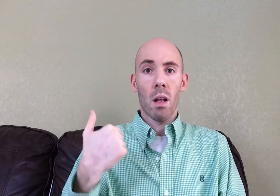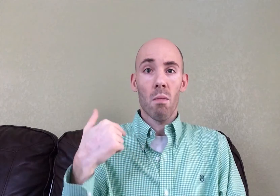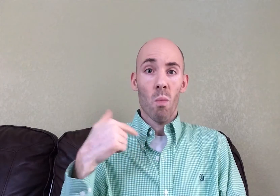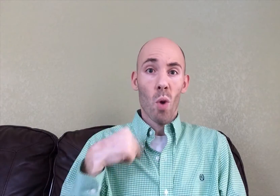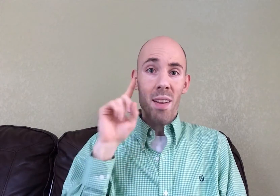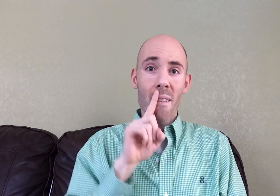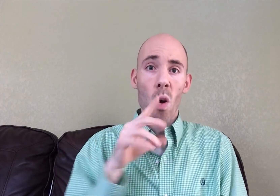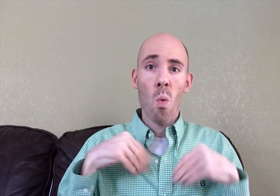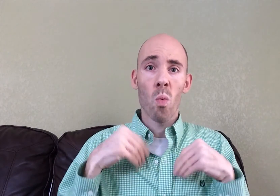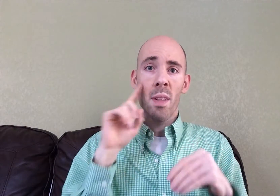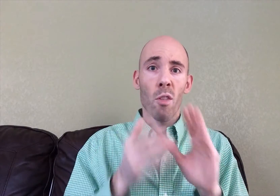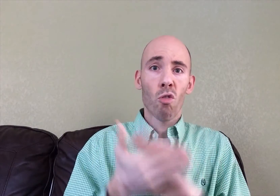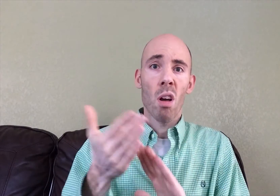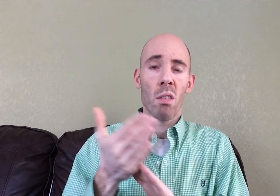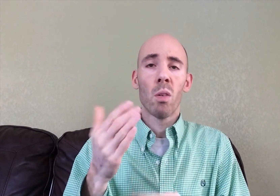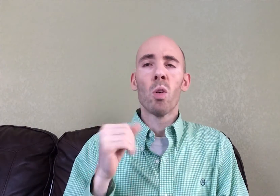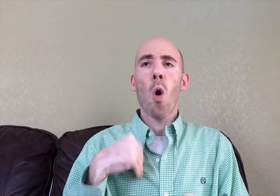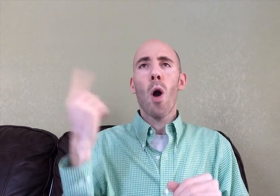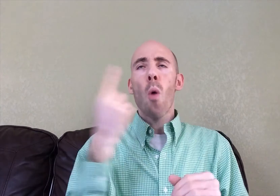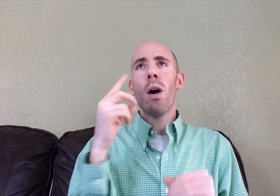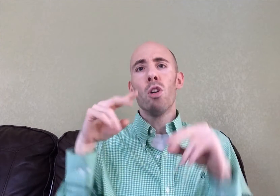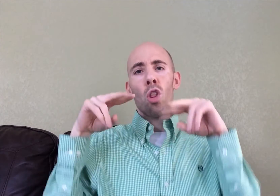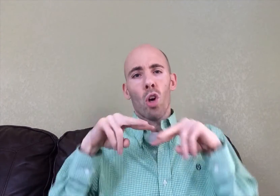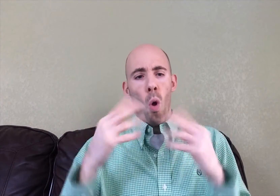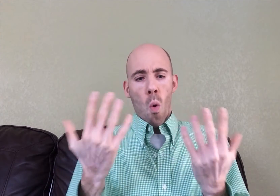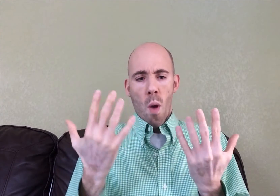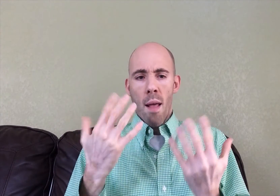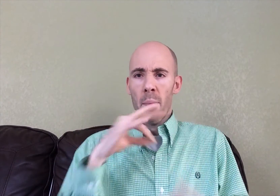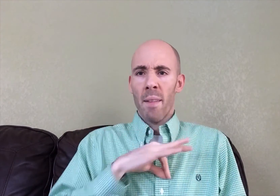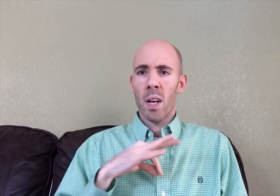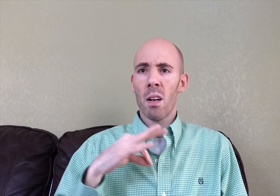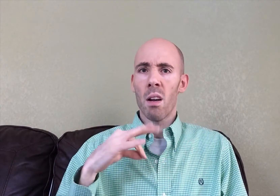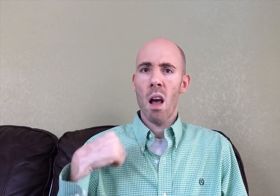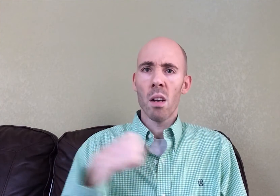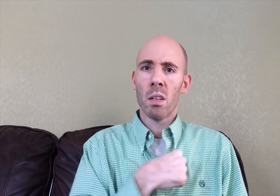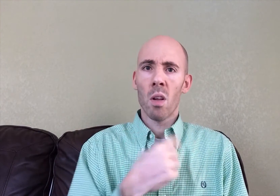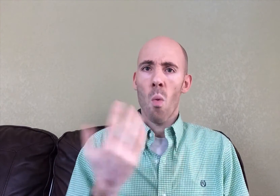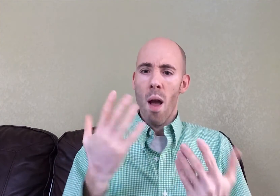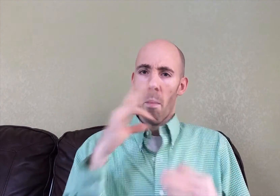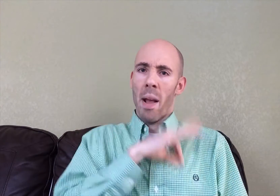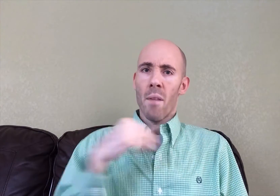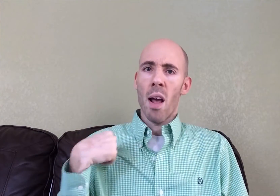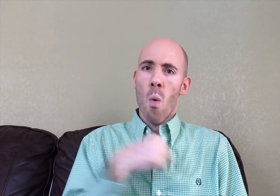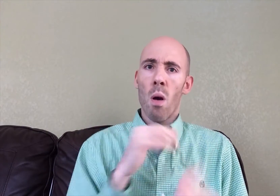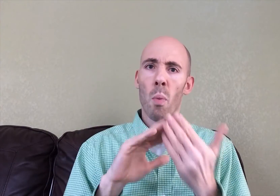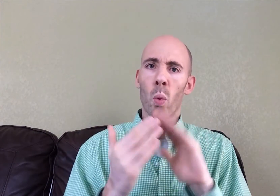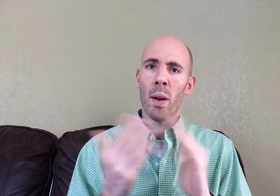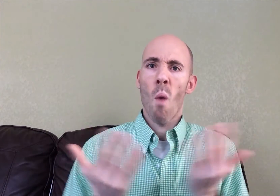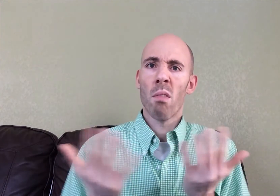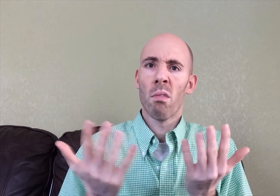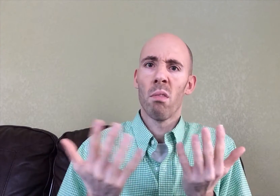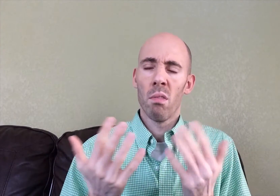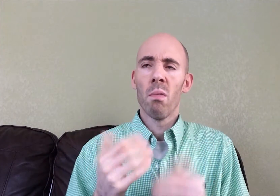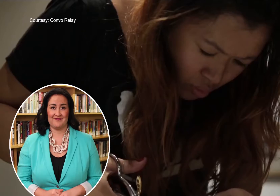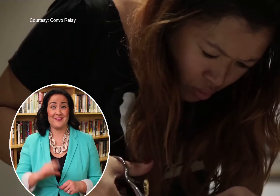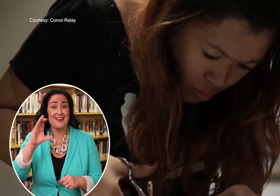Manny: "We’re Deaf-owned and Deaf run, so we always look inside ourselves and think, 'What would benefit us? What would benefit our community?'”